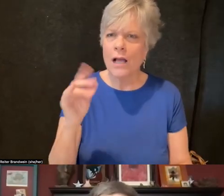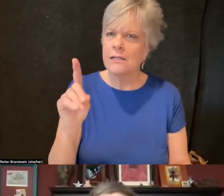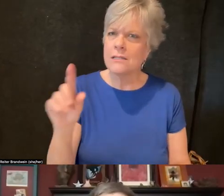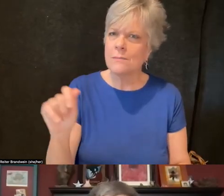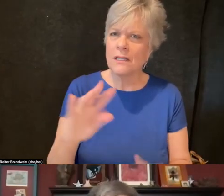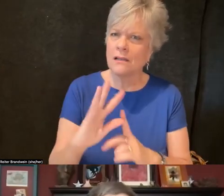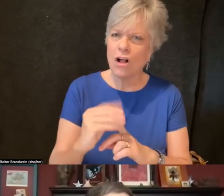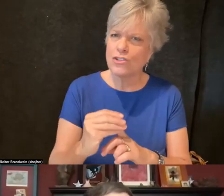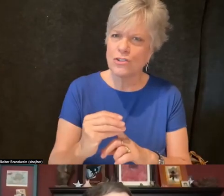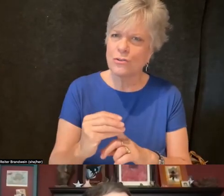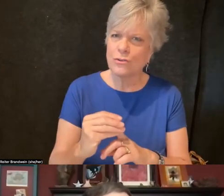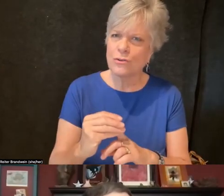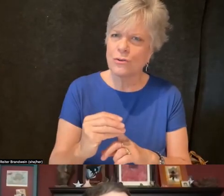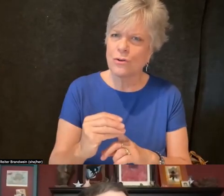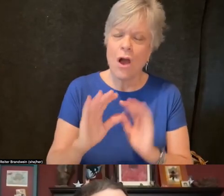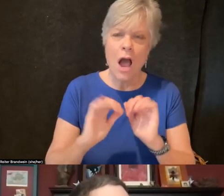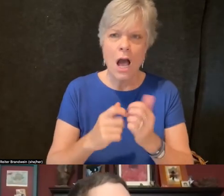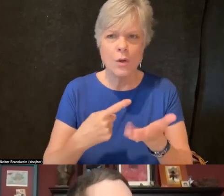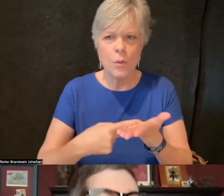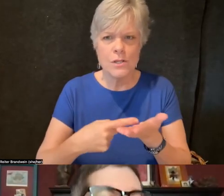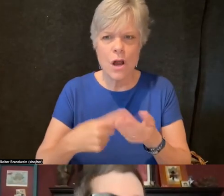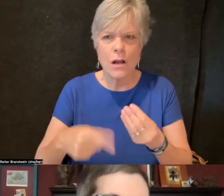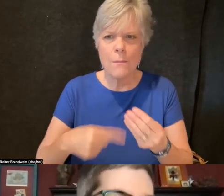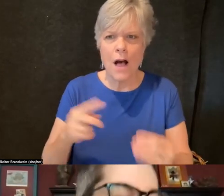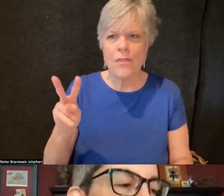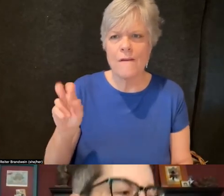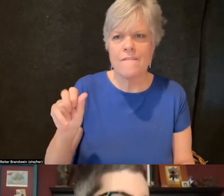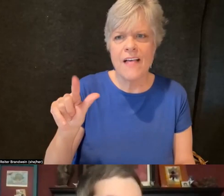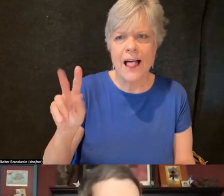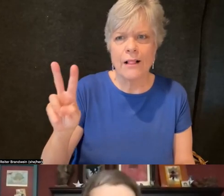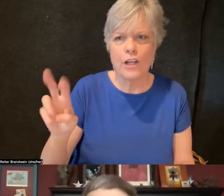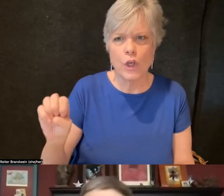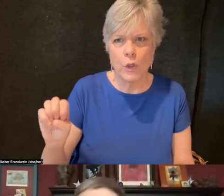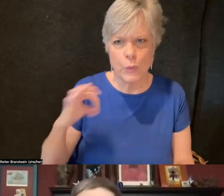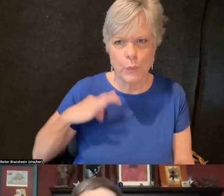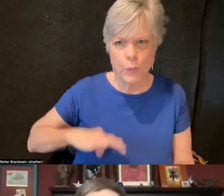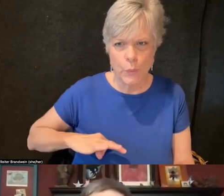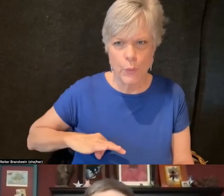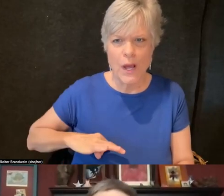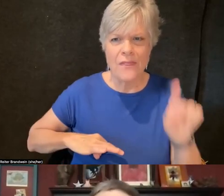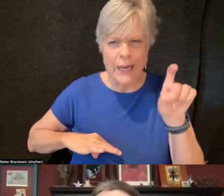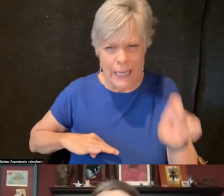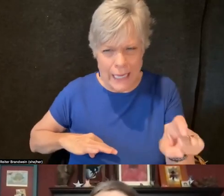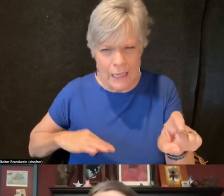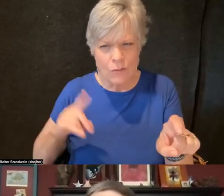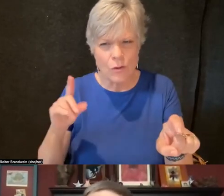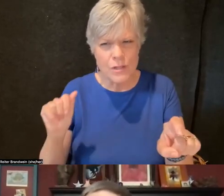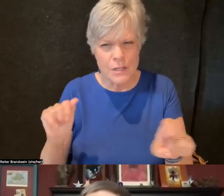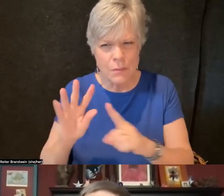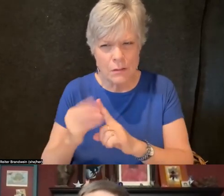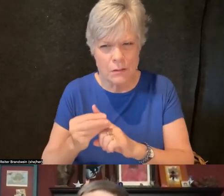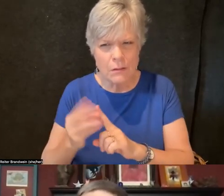How do we talk about the value and the need for disability culture and the work that disability cultural centers do?